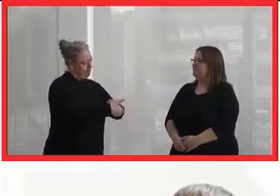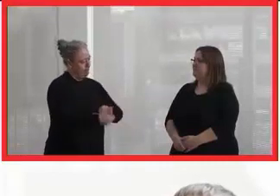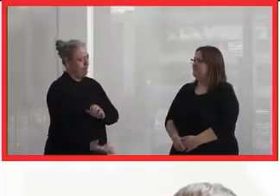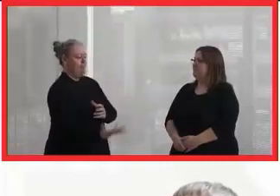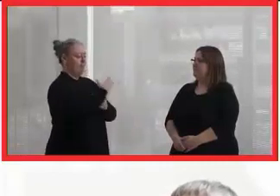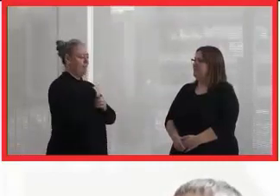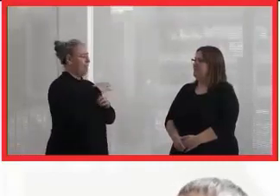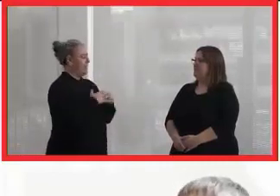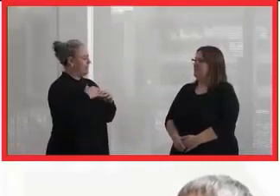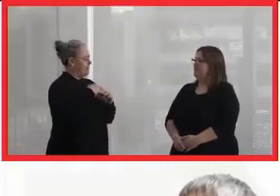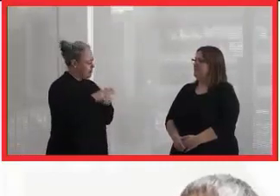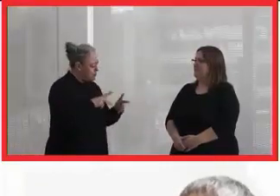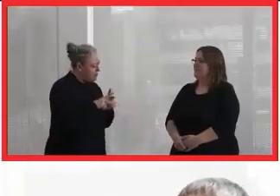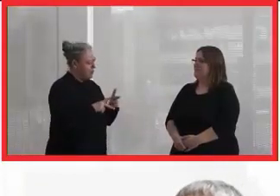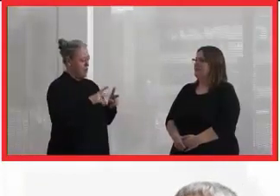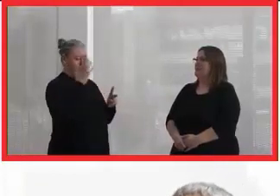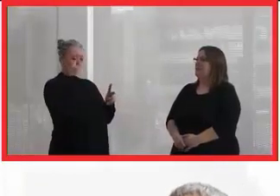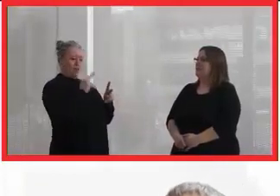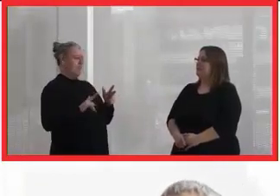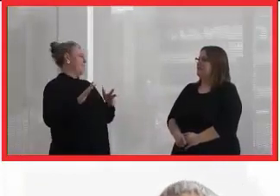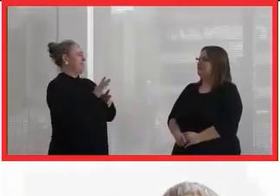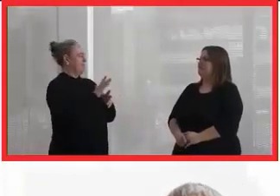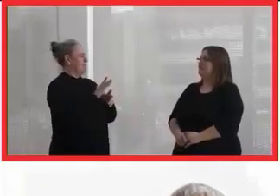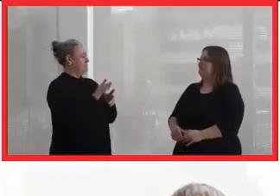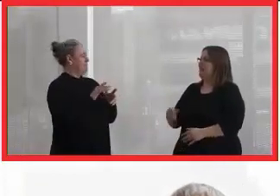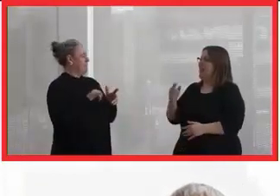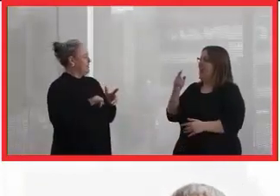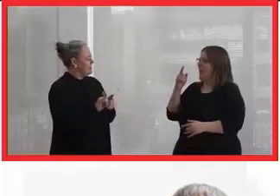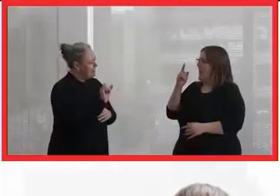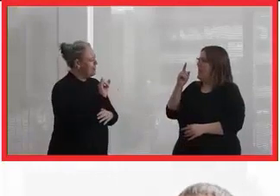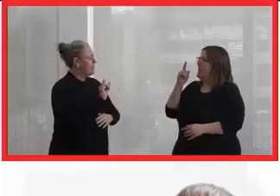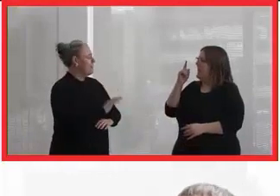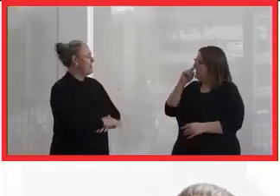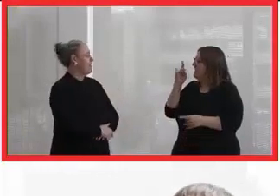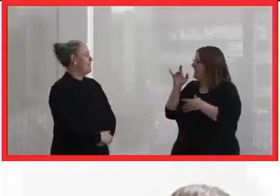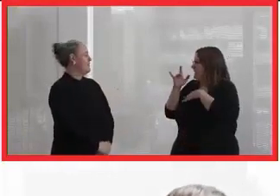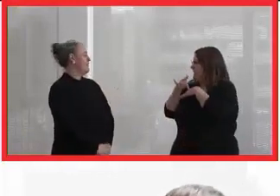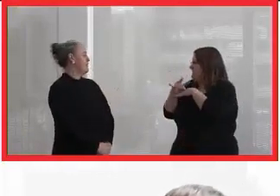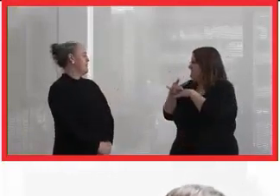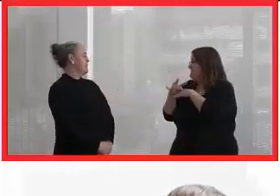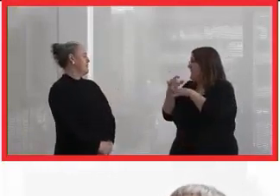Well, I think I touched on this a little bit. It's combating ignorance.